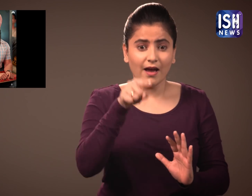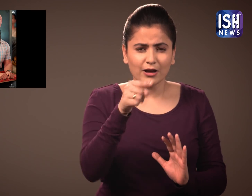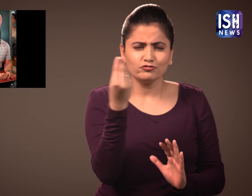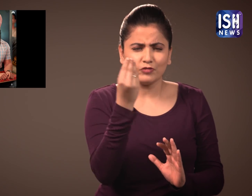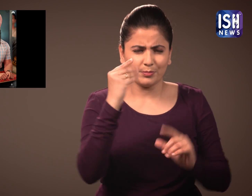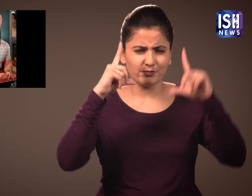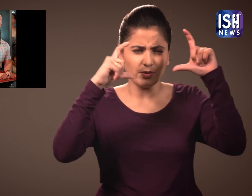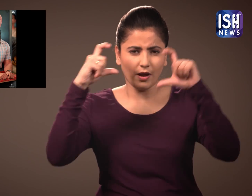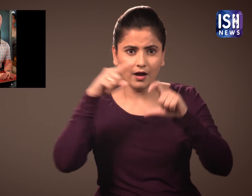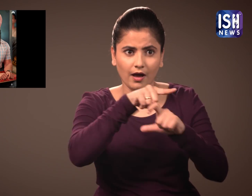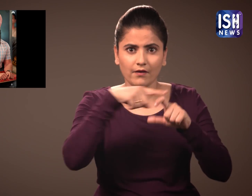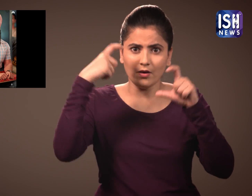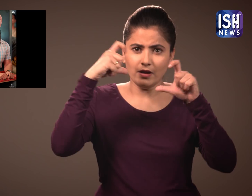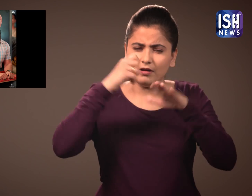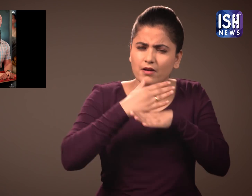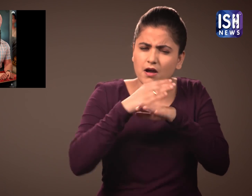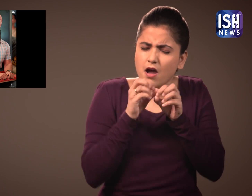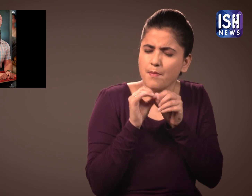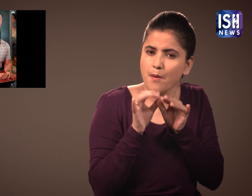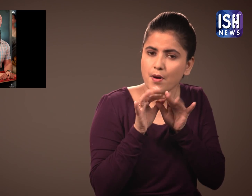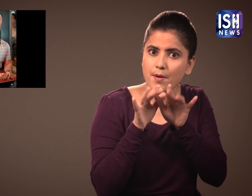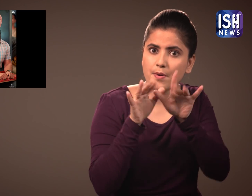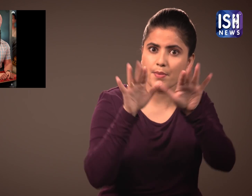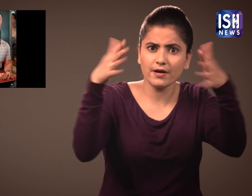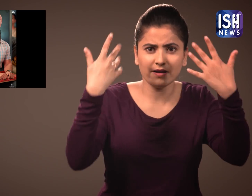Recently a few pictures of Amir in the movie were shared on social media.